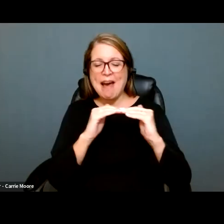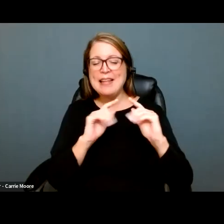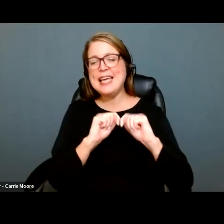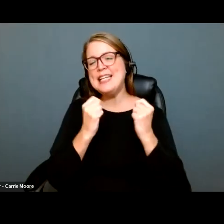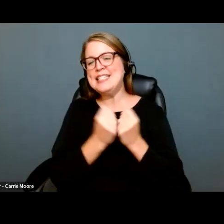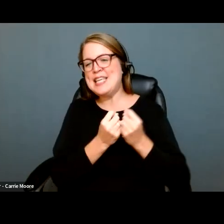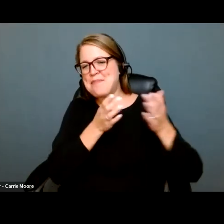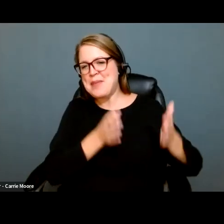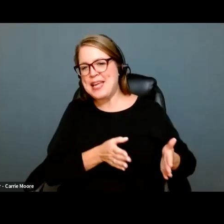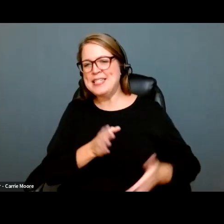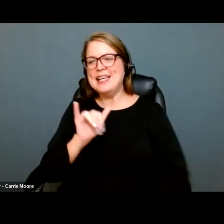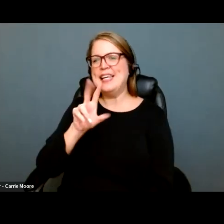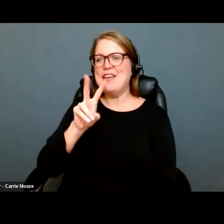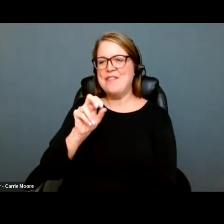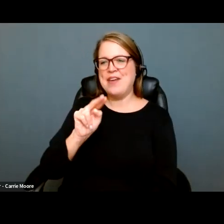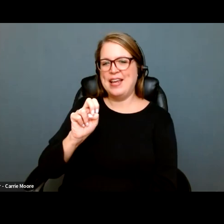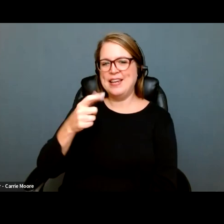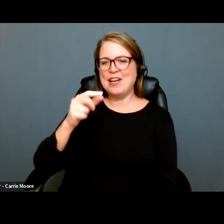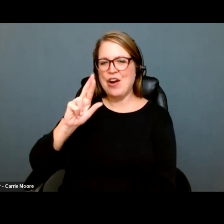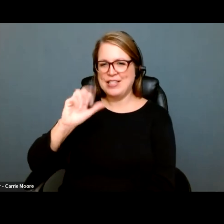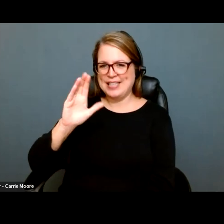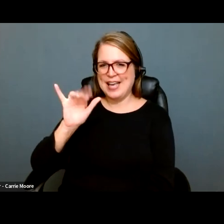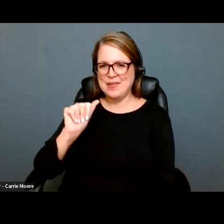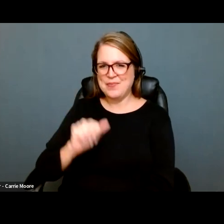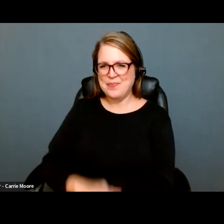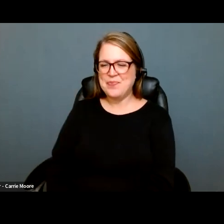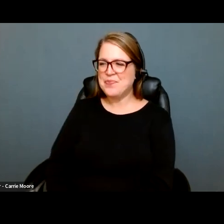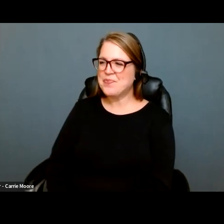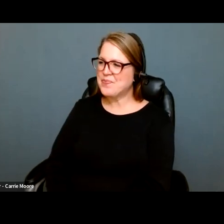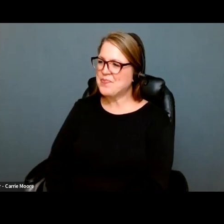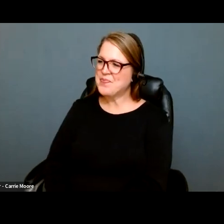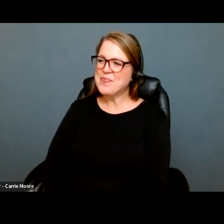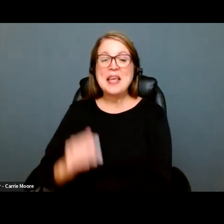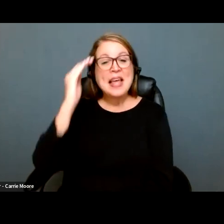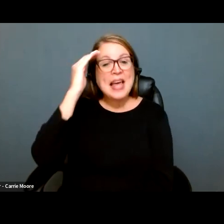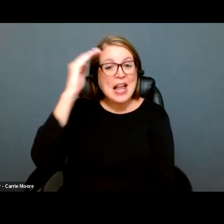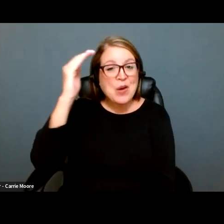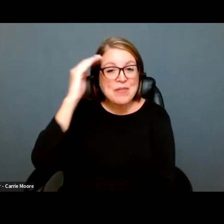Thank you. Money, Anna. Hello! Good evening, everyone. My name is Yvonne Garcia.